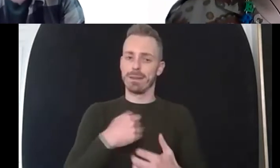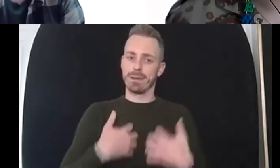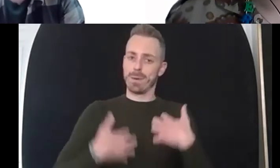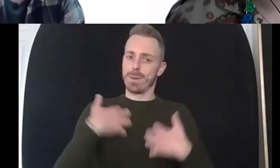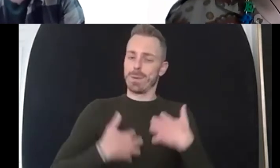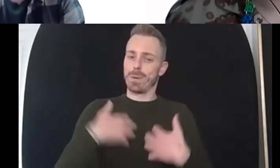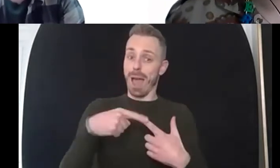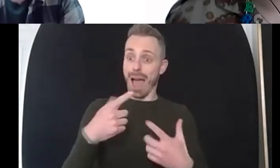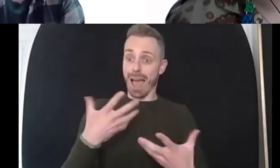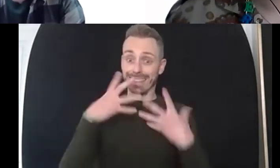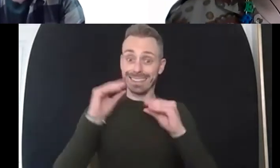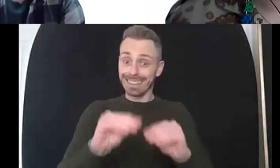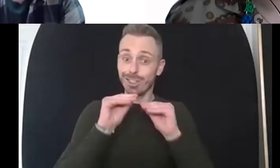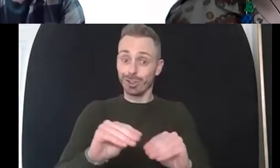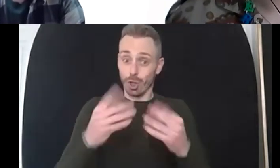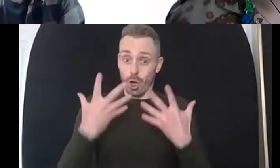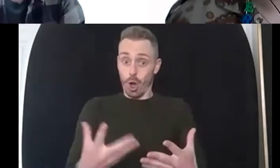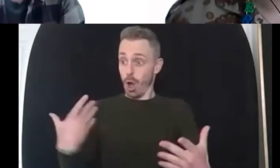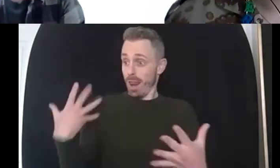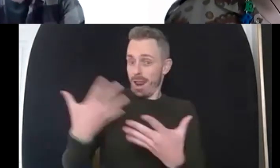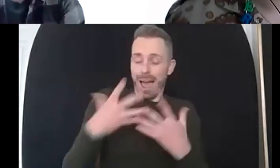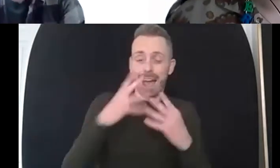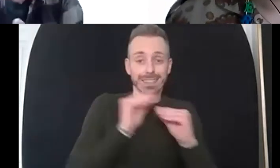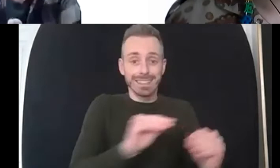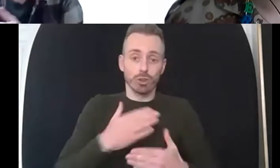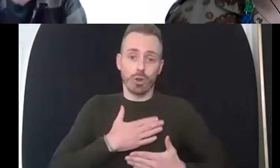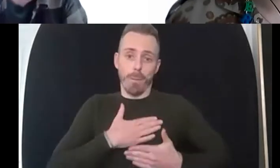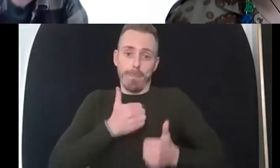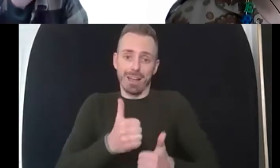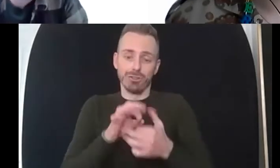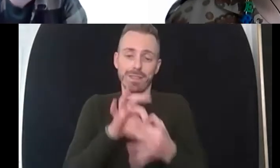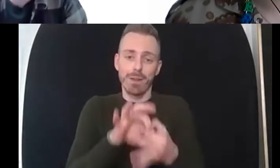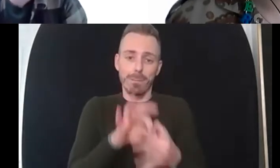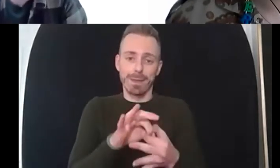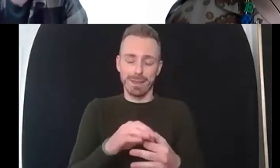isn't full of joy and excitement in terms of my job role whether it's teaching or um or listening